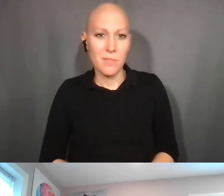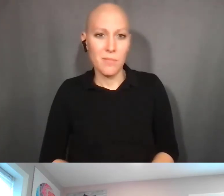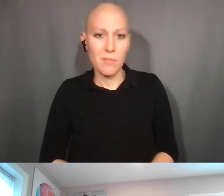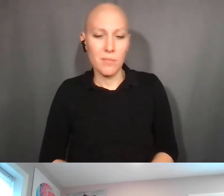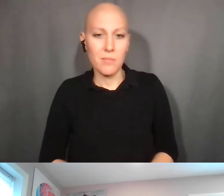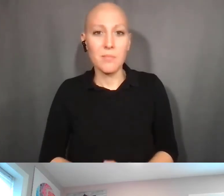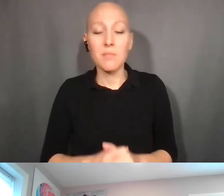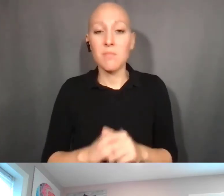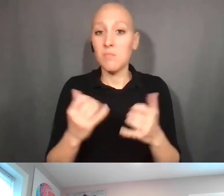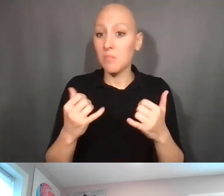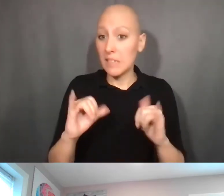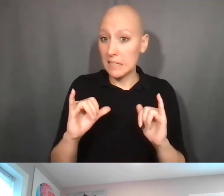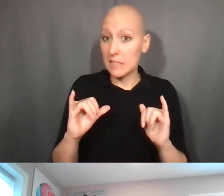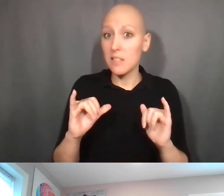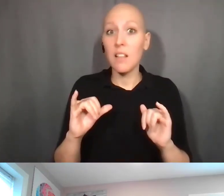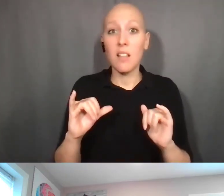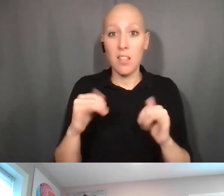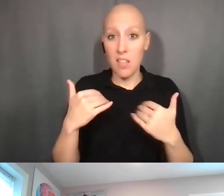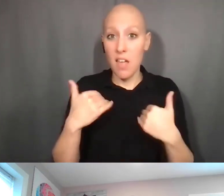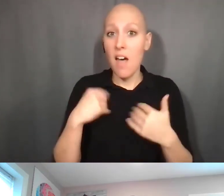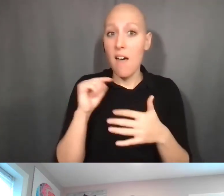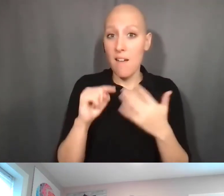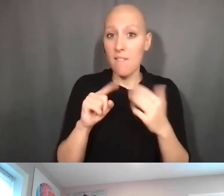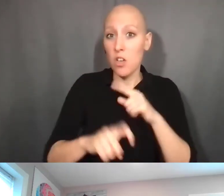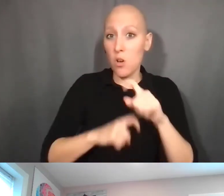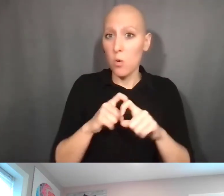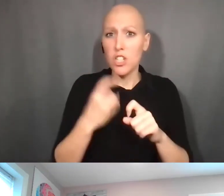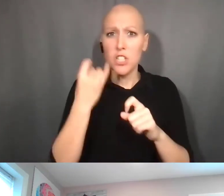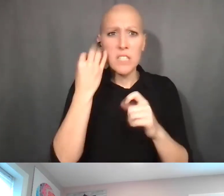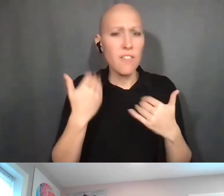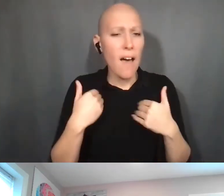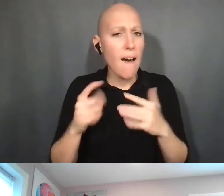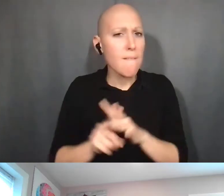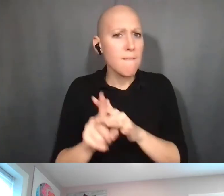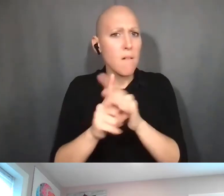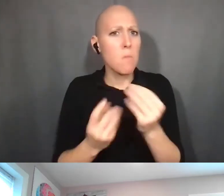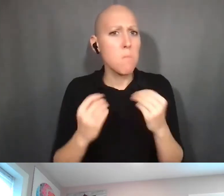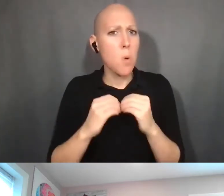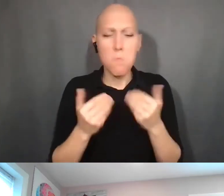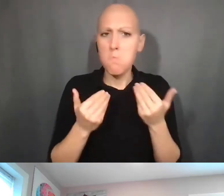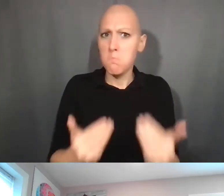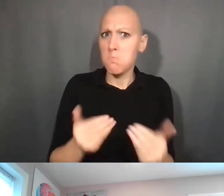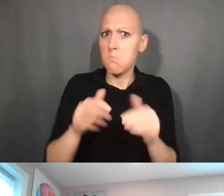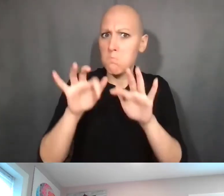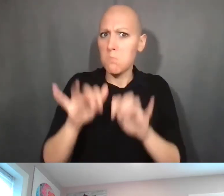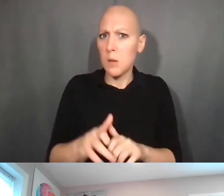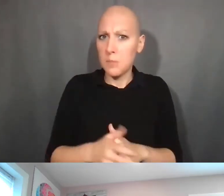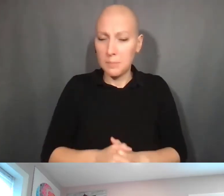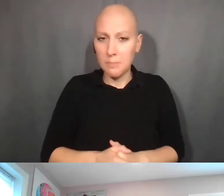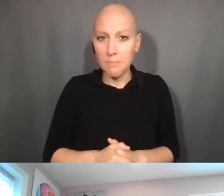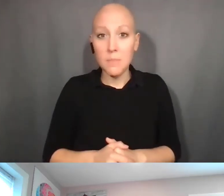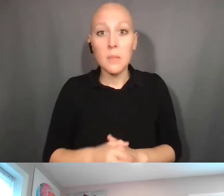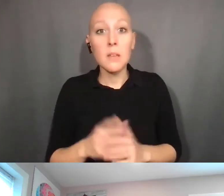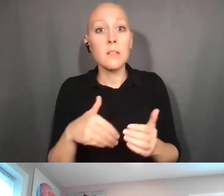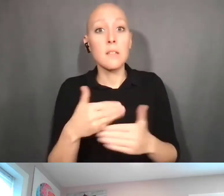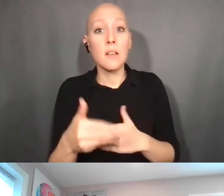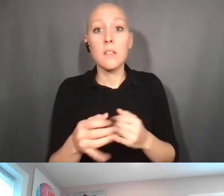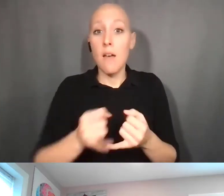to enter them in the Q and A box so that we can answer them. The next one is is a final invention report required on a current award